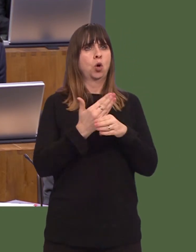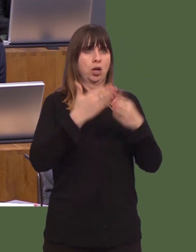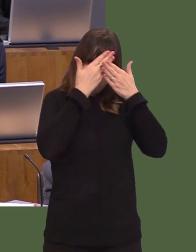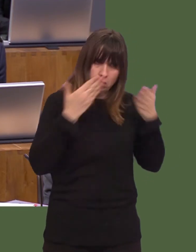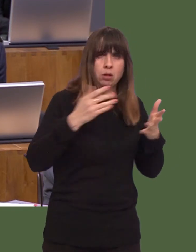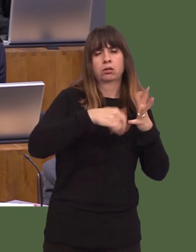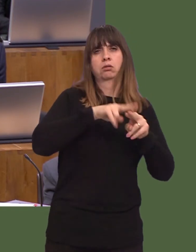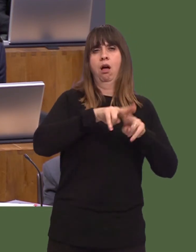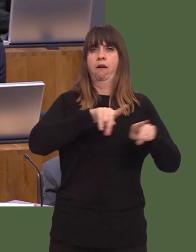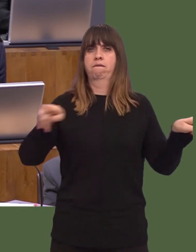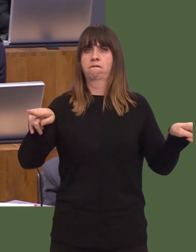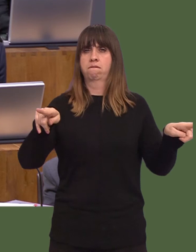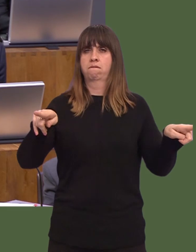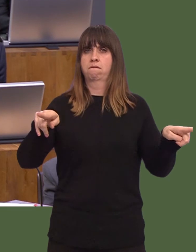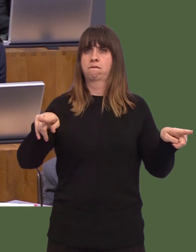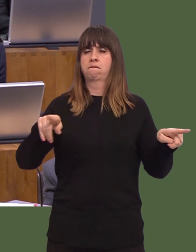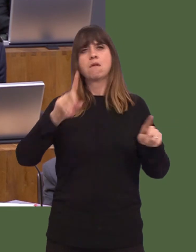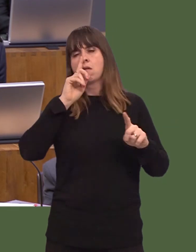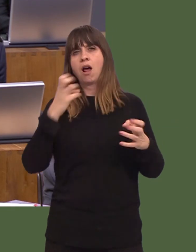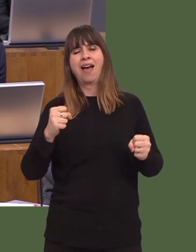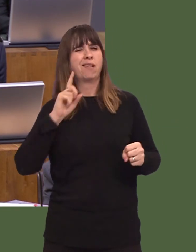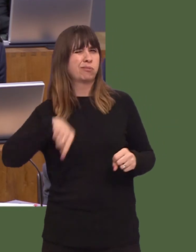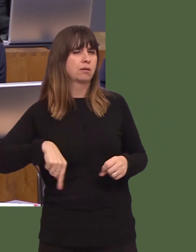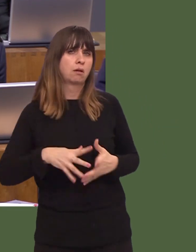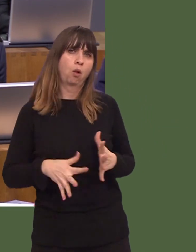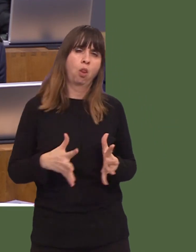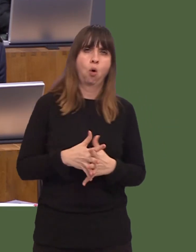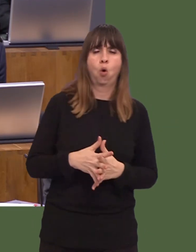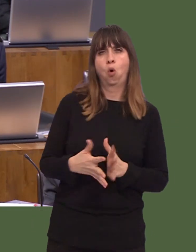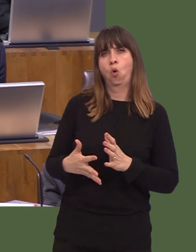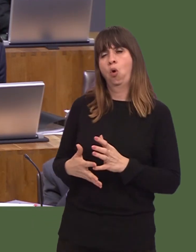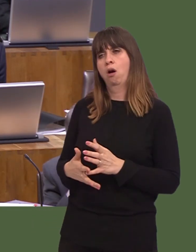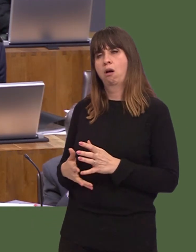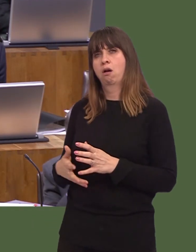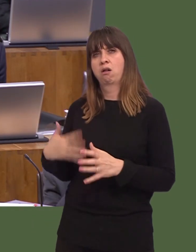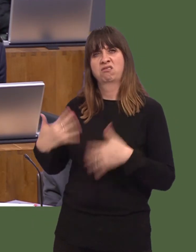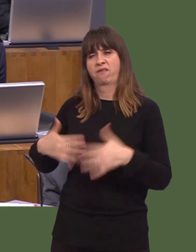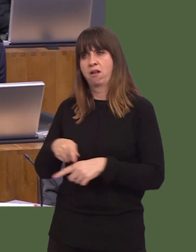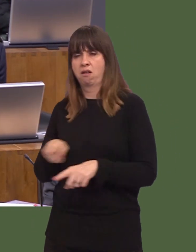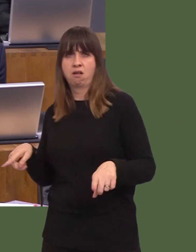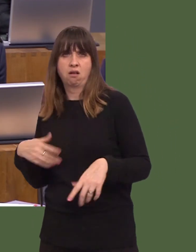not just the public sector but private sector as well. So, we will encourage businesses operating in Wales to sign up to the code as well.